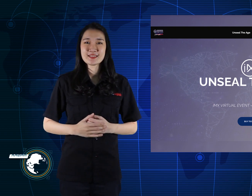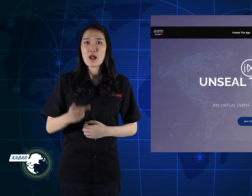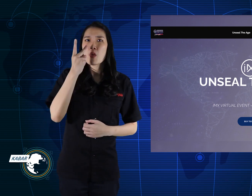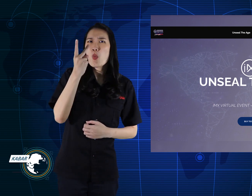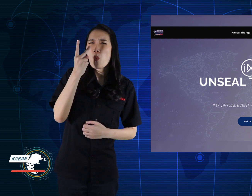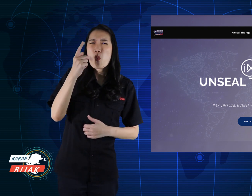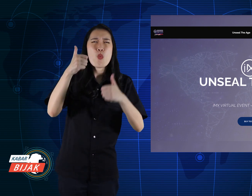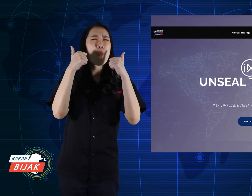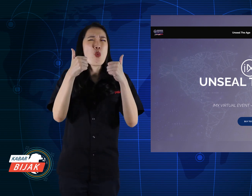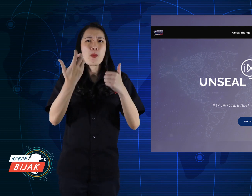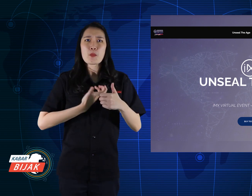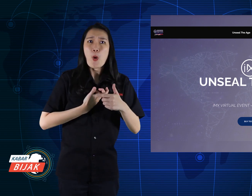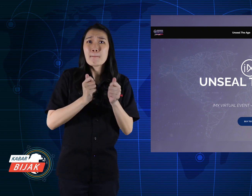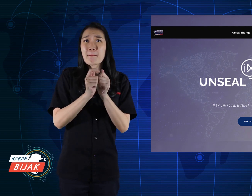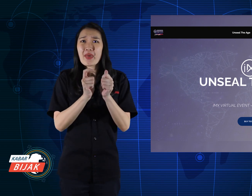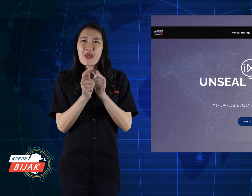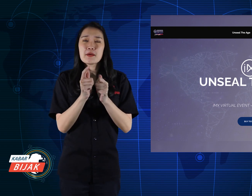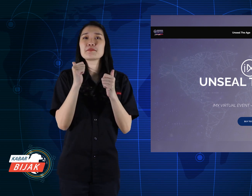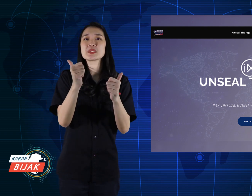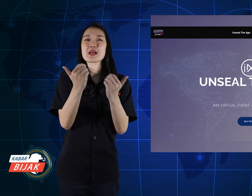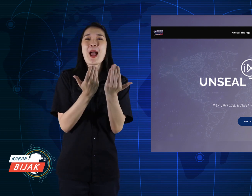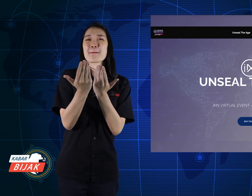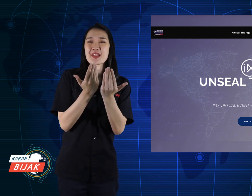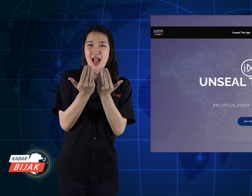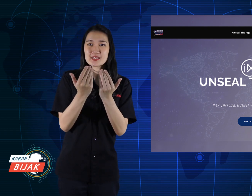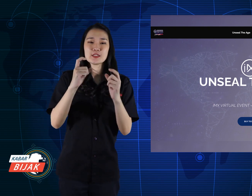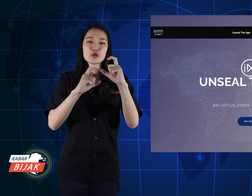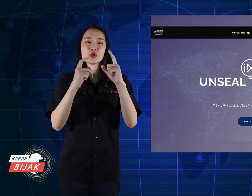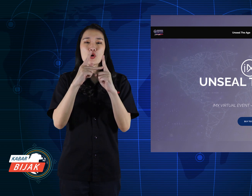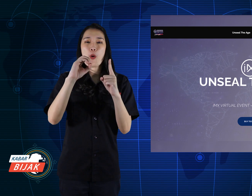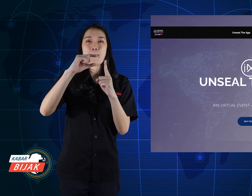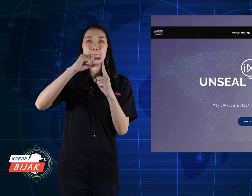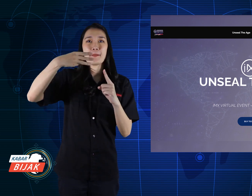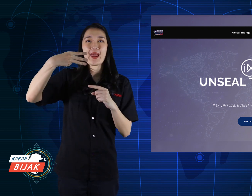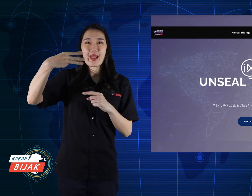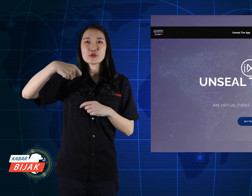Have a look, some are good and want to buy, please you can do in the Shopee application.